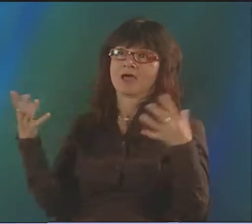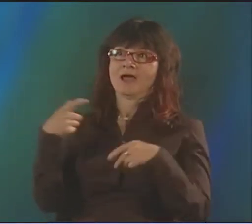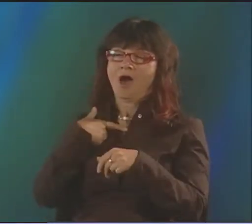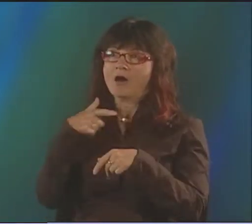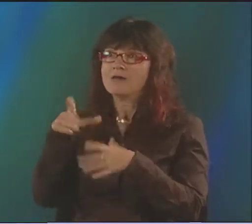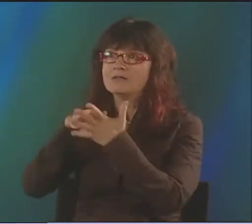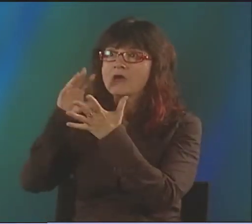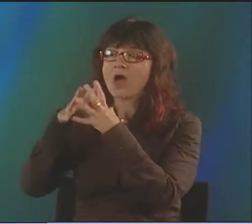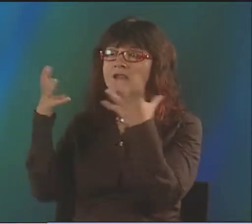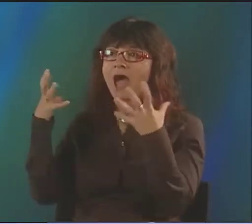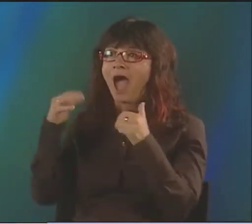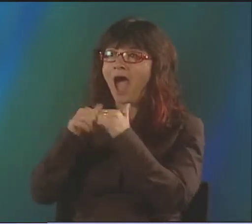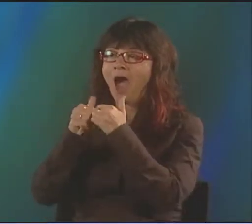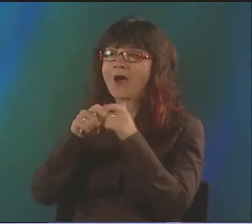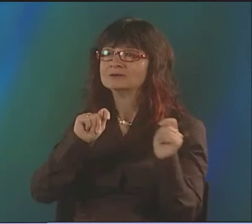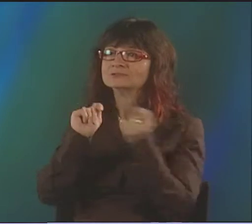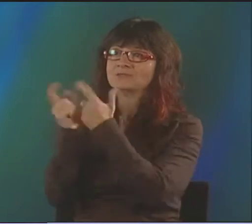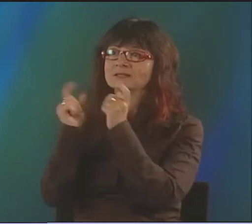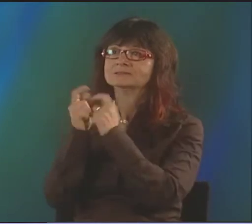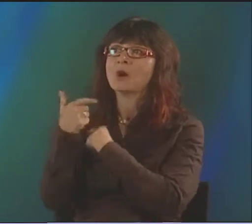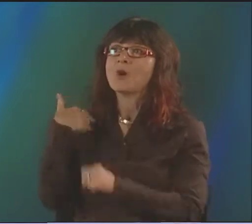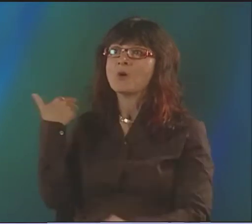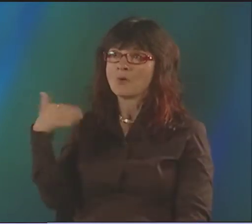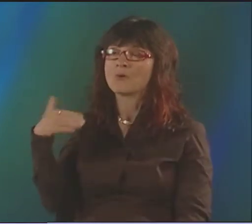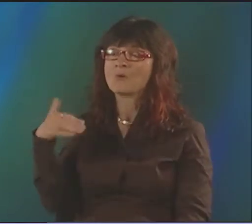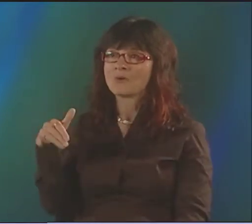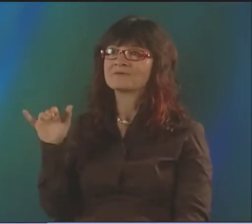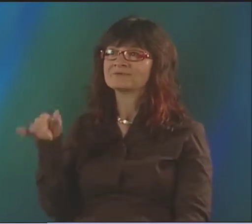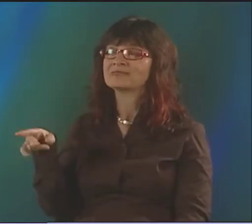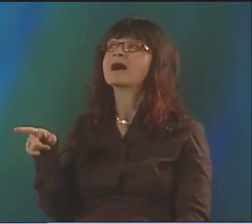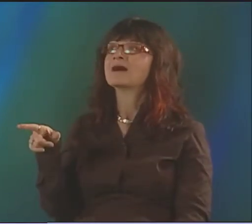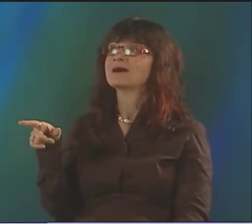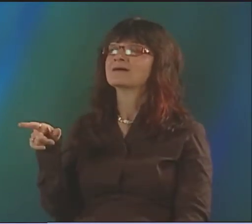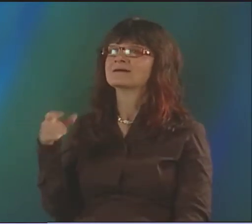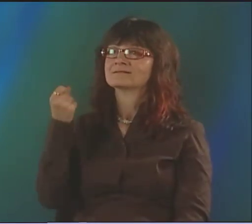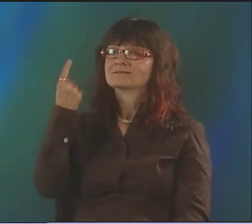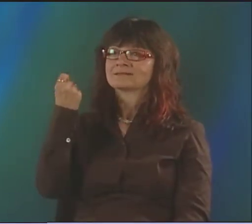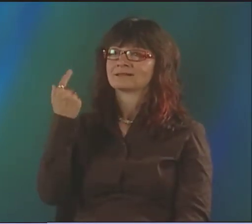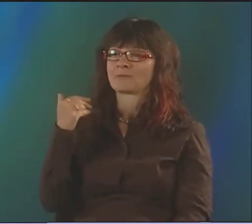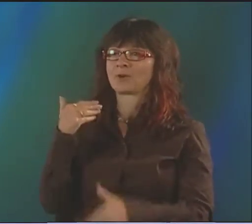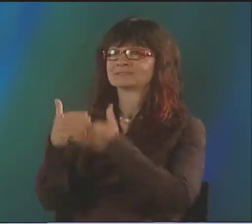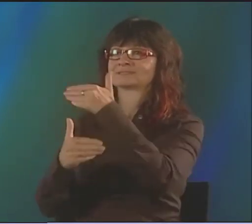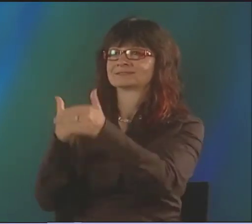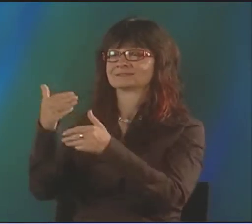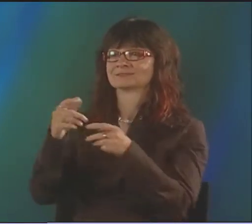WE TRANSLATED A LOT. AND I LEARNED A LOT MORE ABOUT THE TRANSLATION PROCESS FROM THAT,